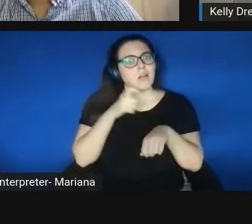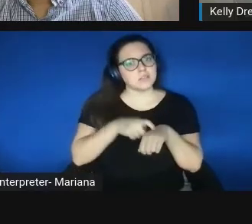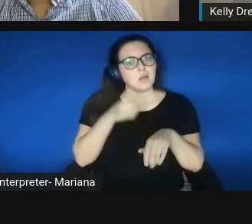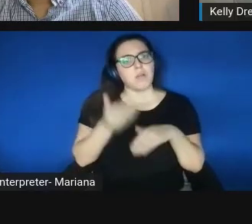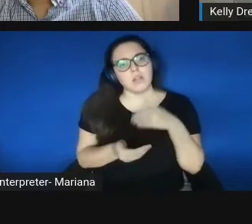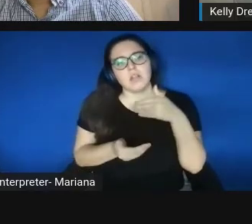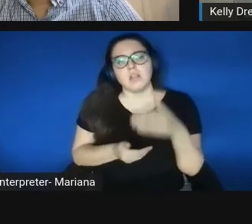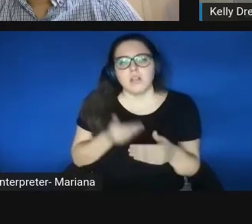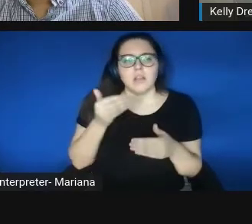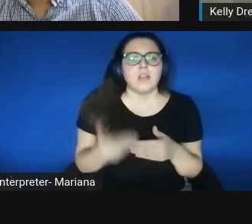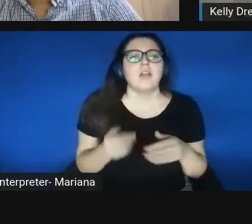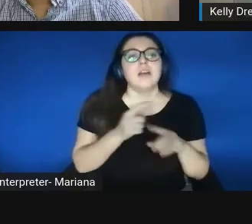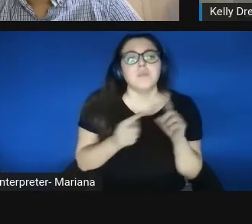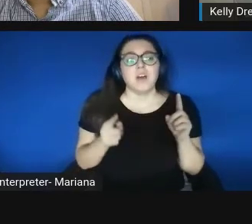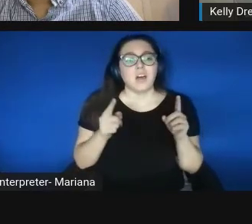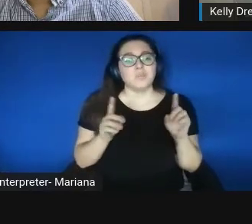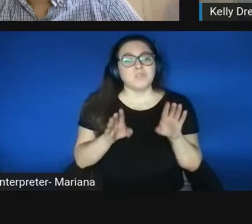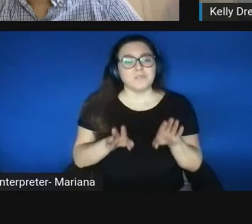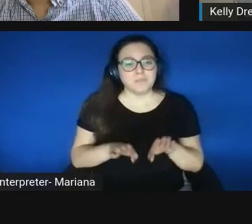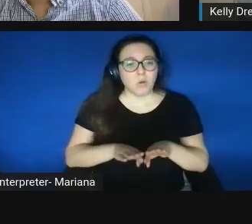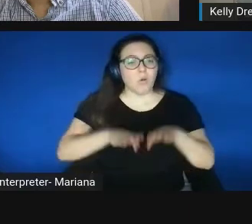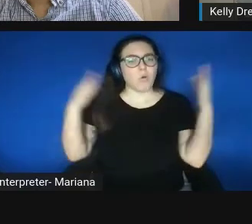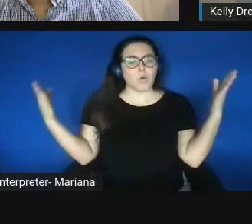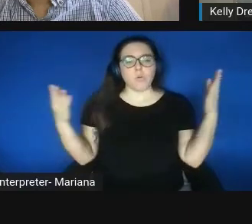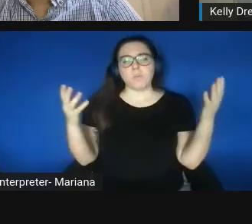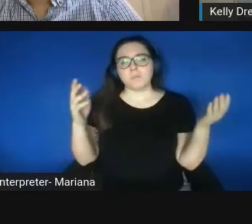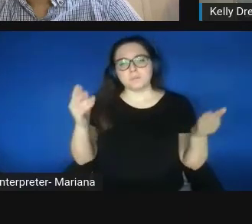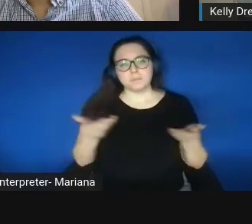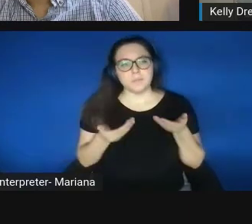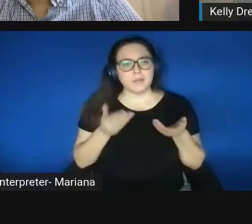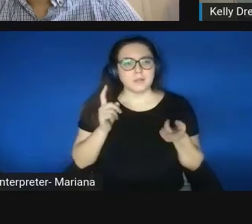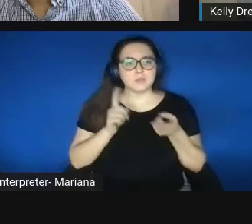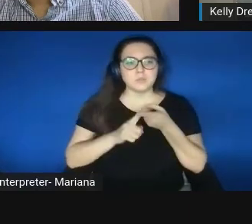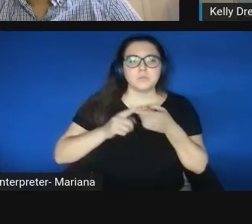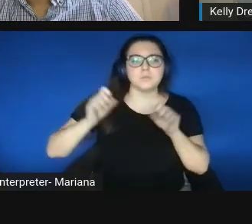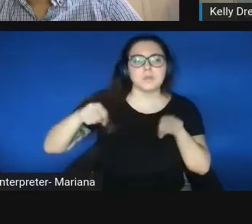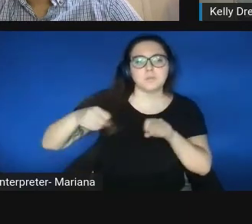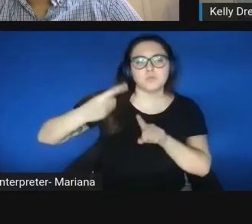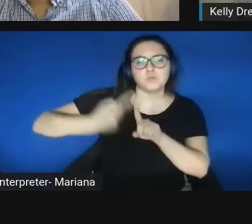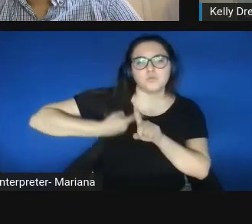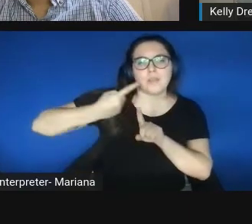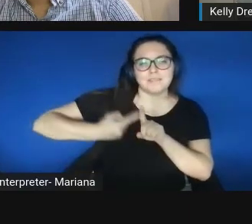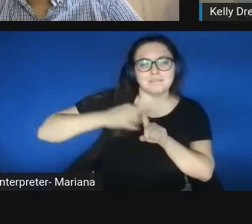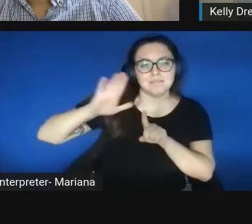to being able to rent their facilities from the company,